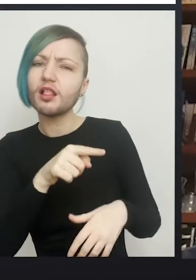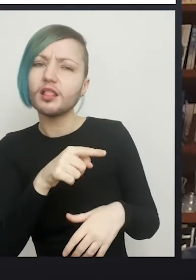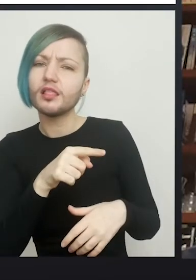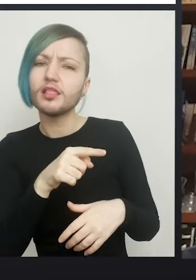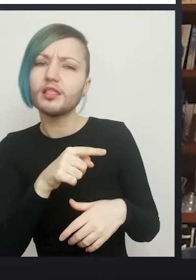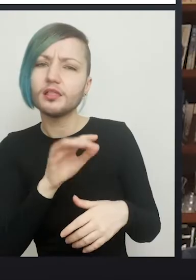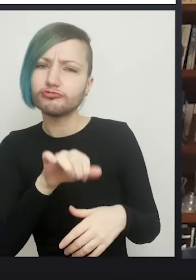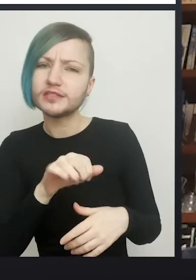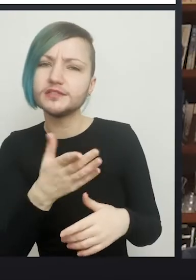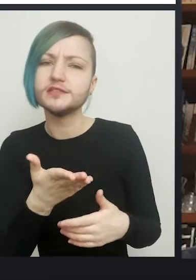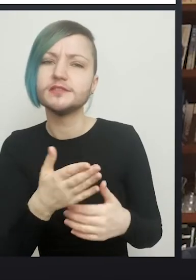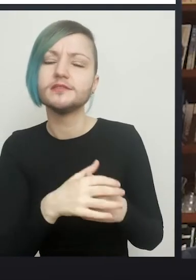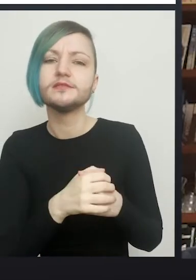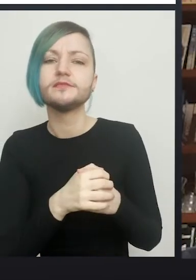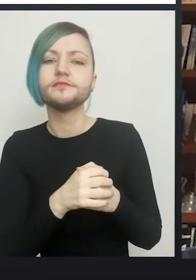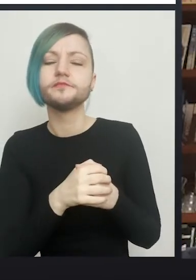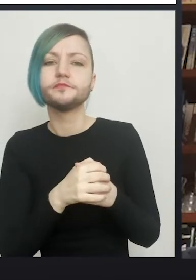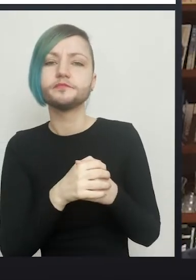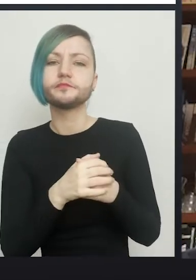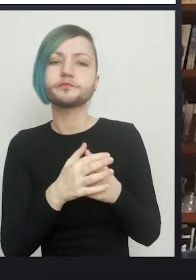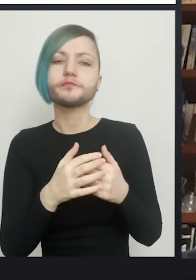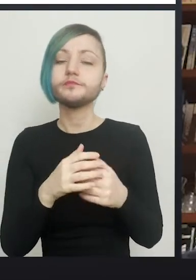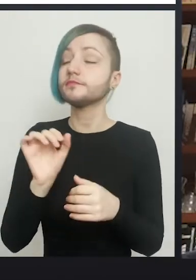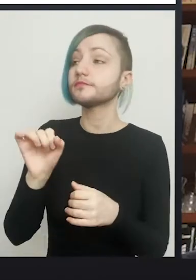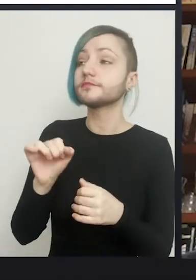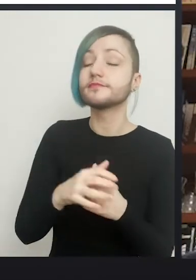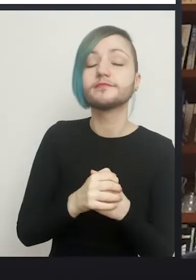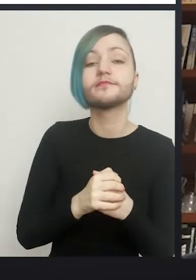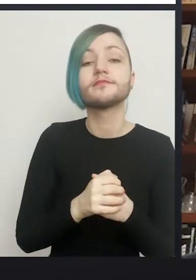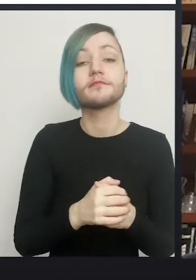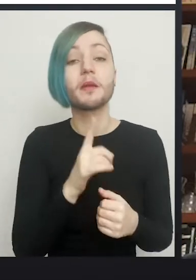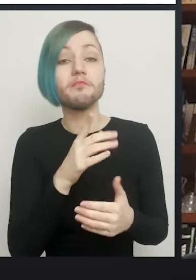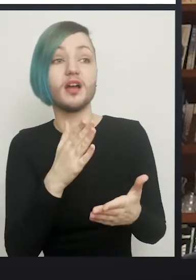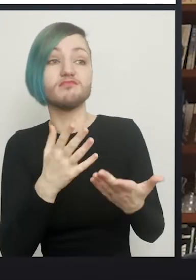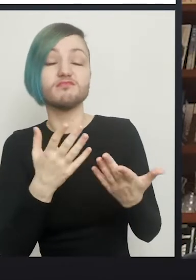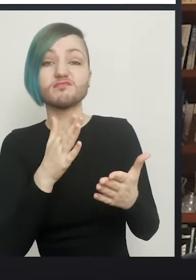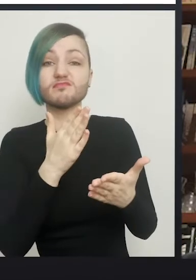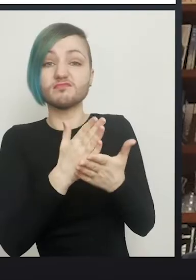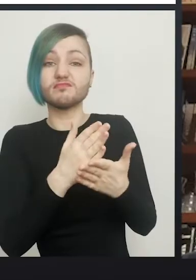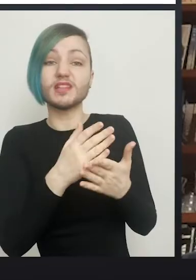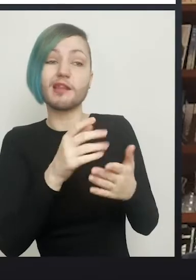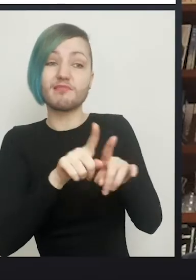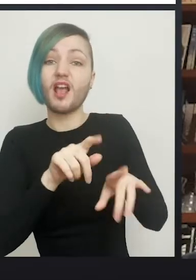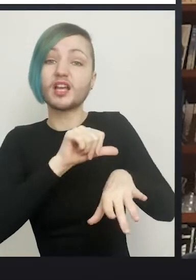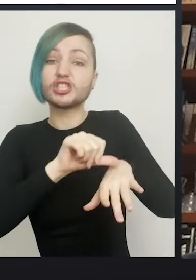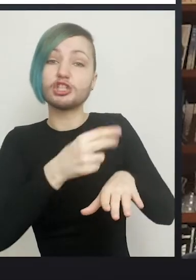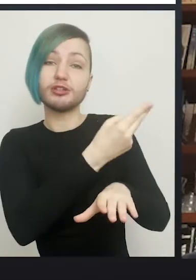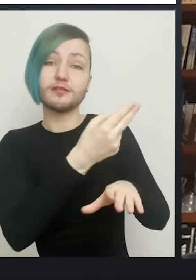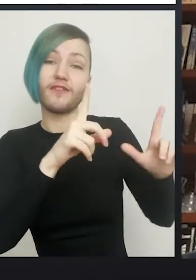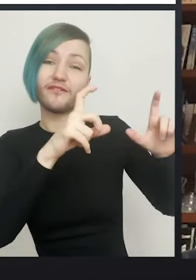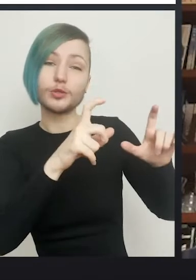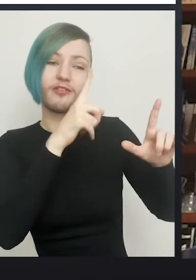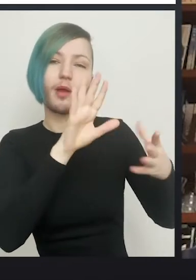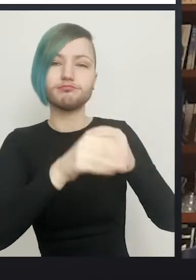look. They are essentially live photographs of surgery illustrated, is what the viewer will see.